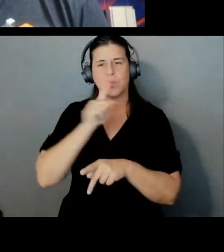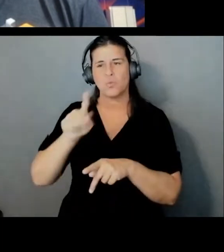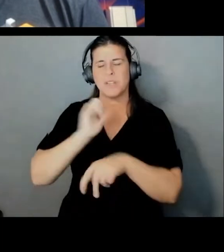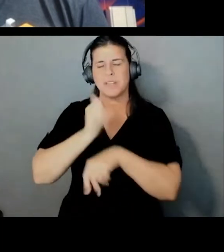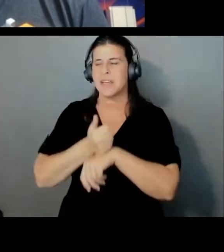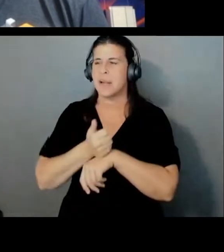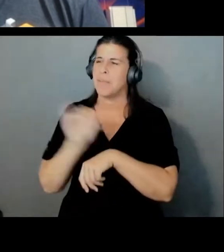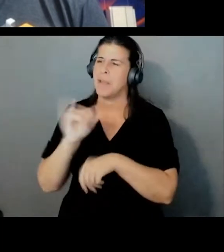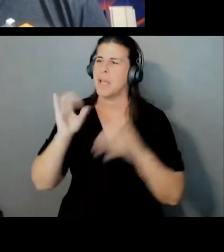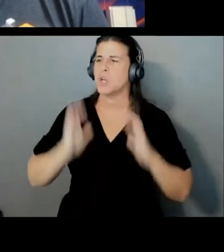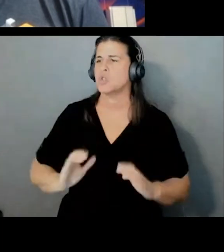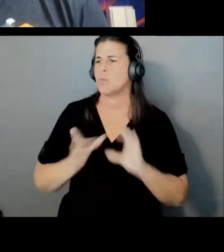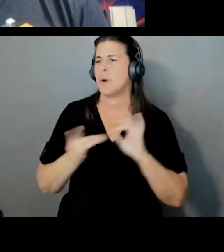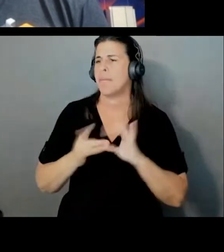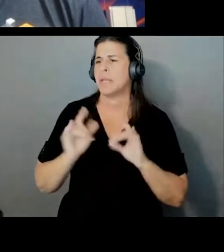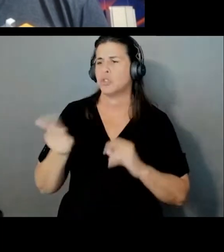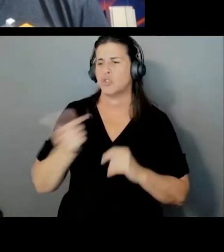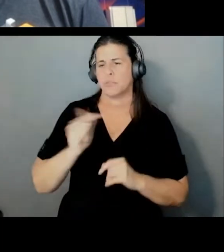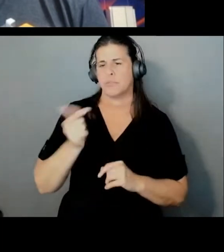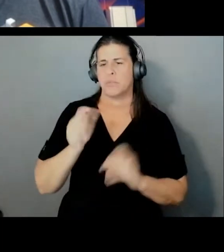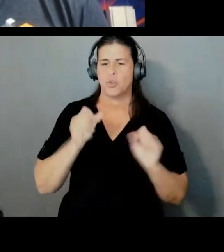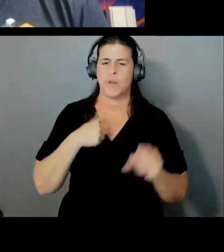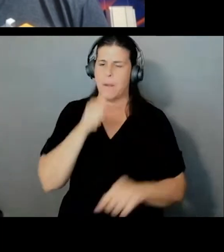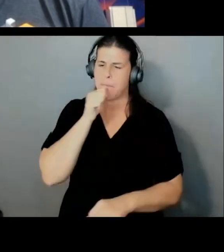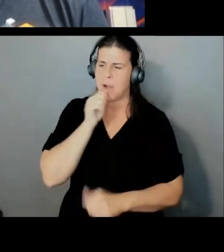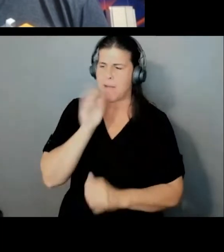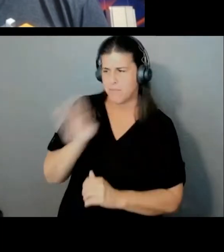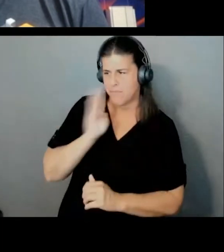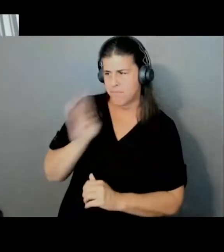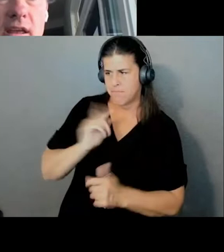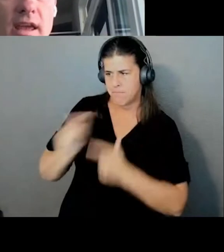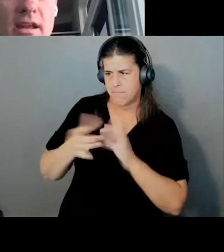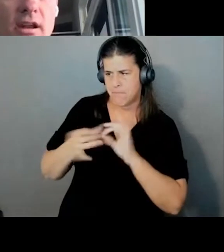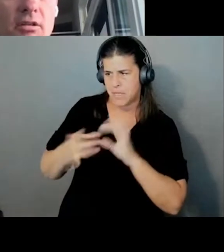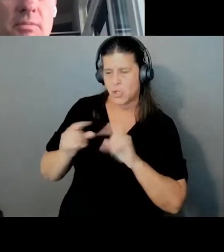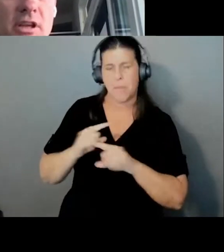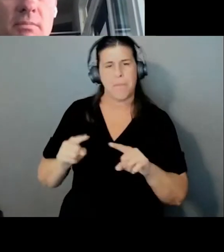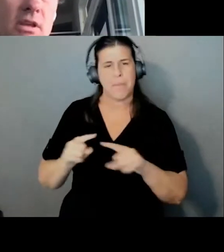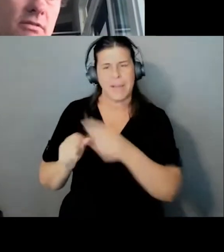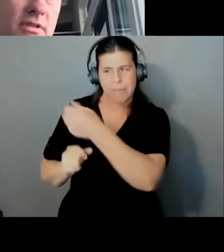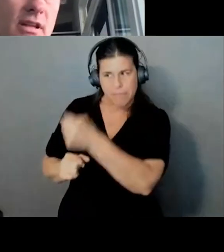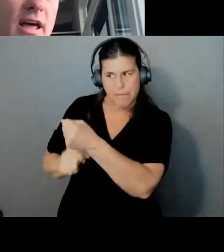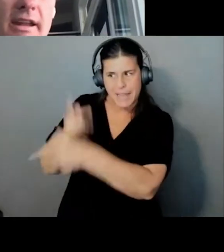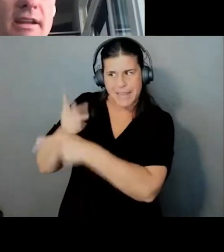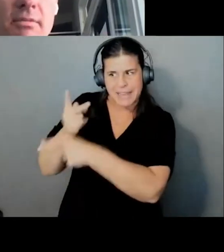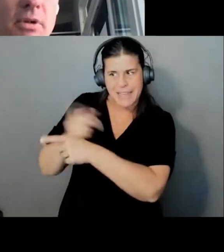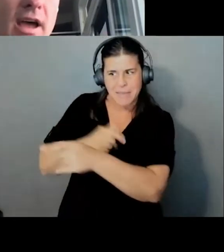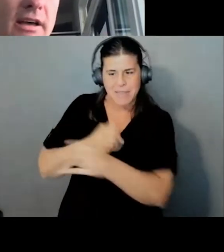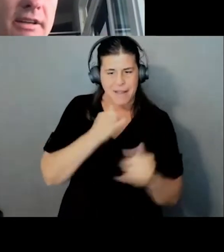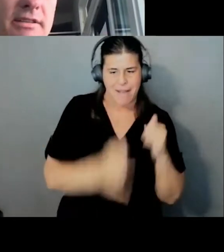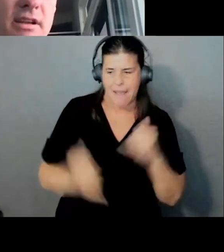so you could have private conversations, but it still holds that end-to-end encryption can be used in a lot of different modalities,